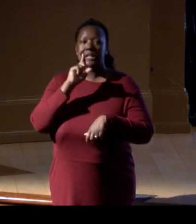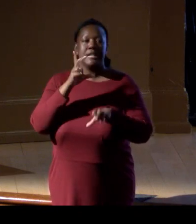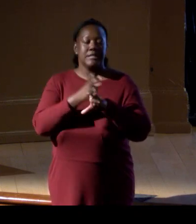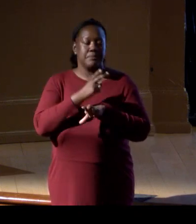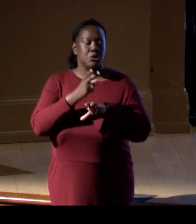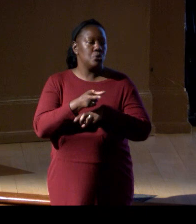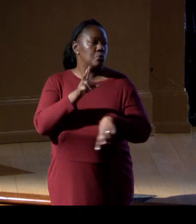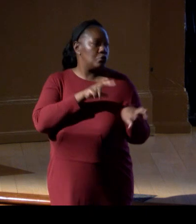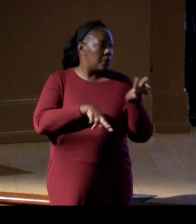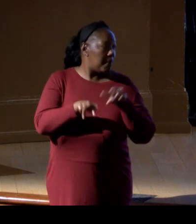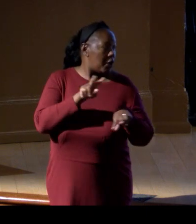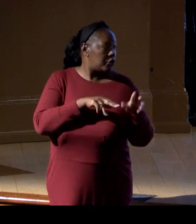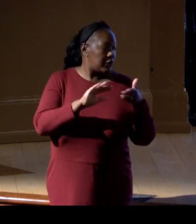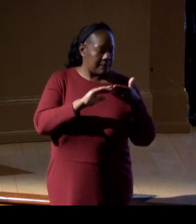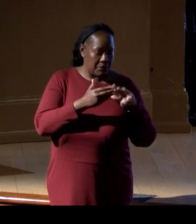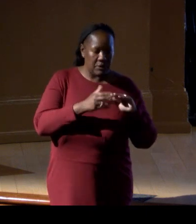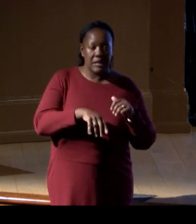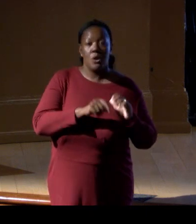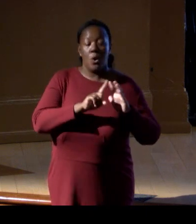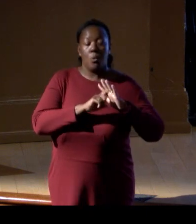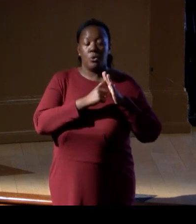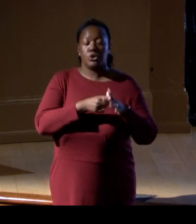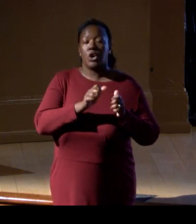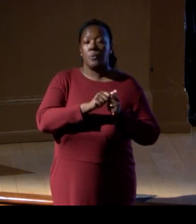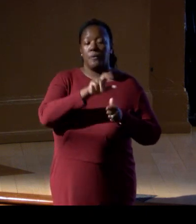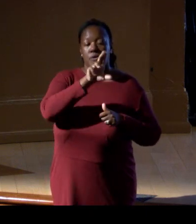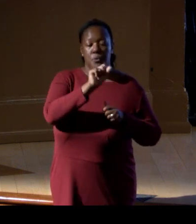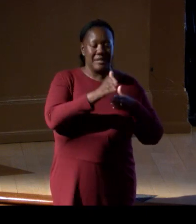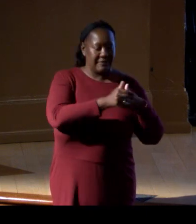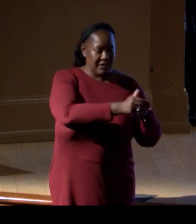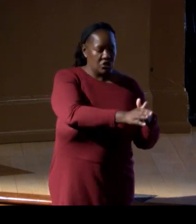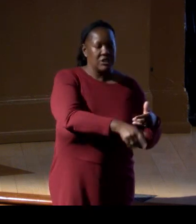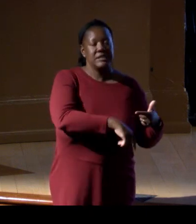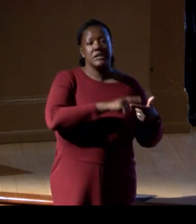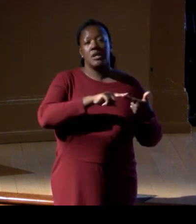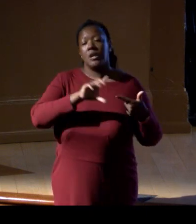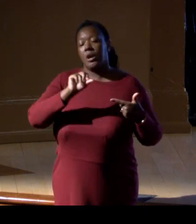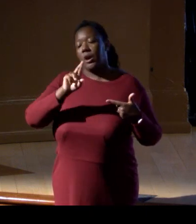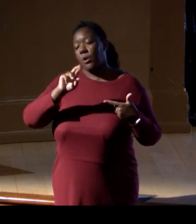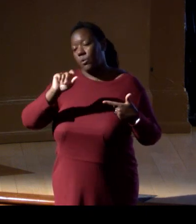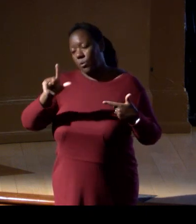We will start with US fishes, but expand quickly to corals, commercially important species,